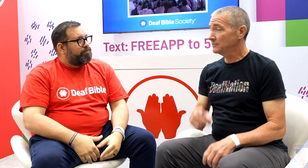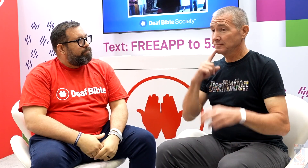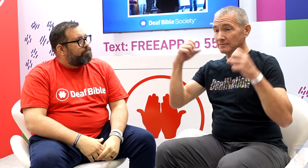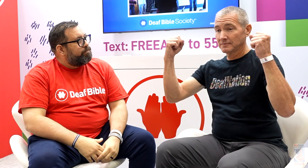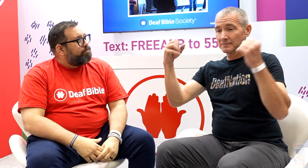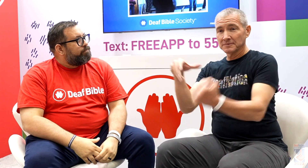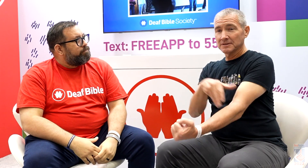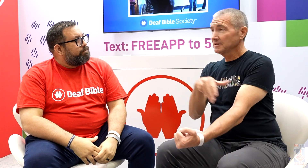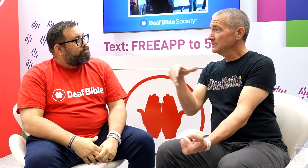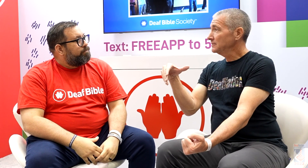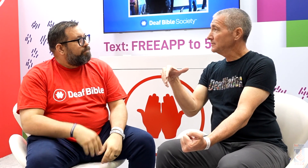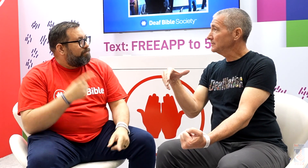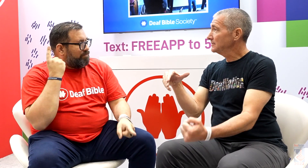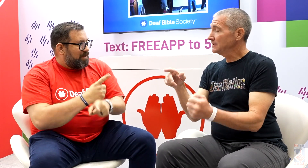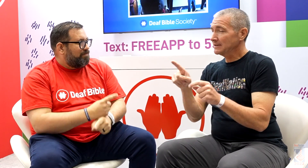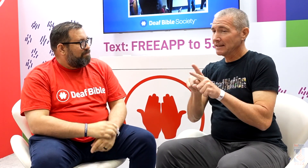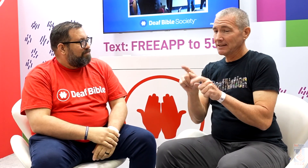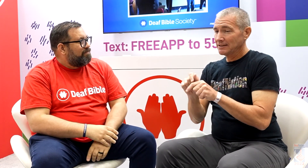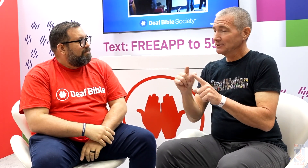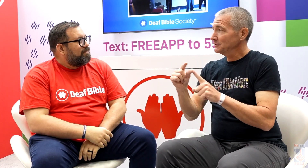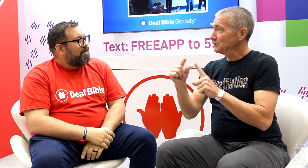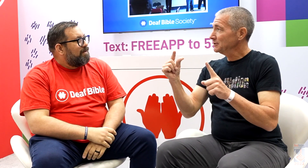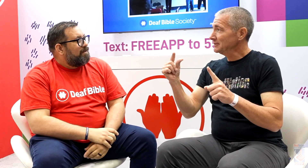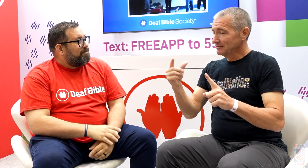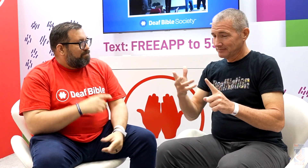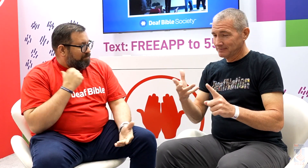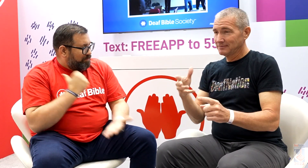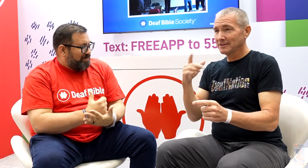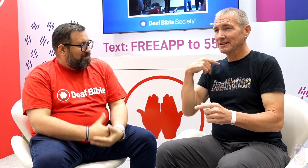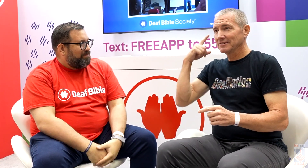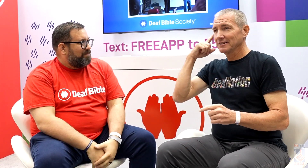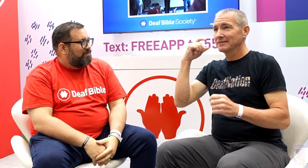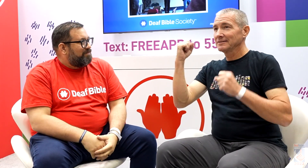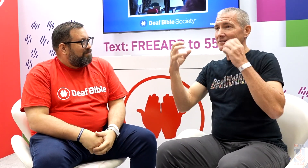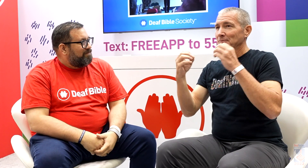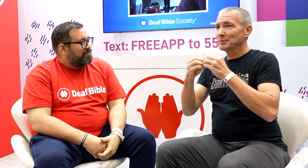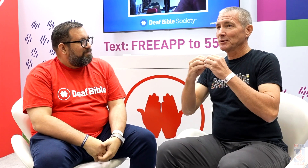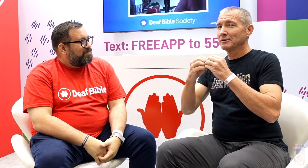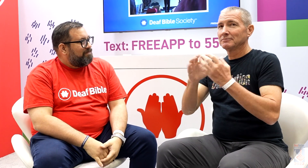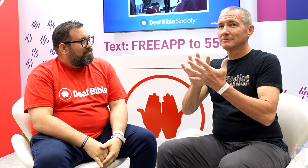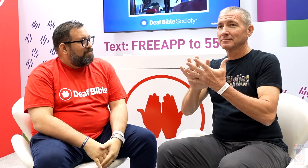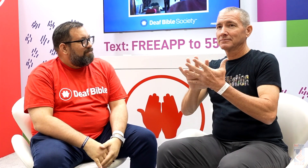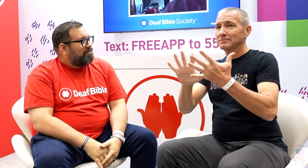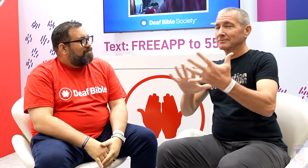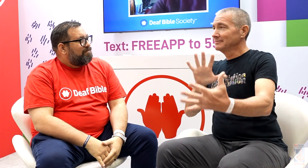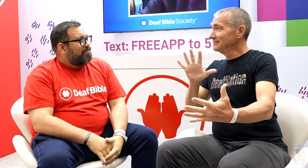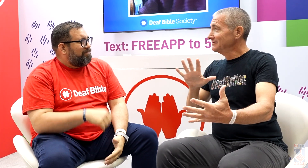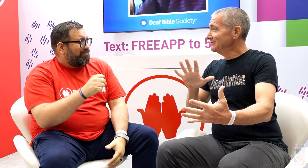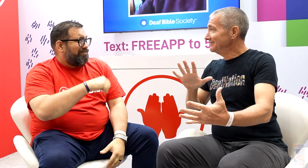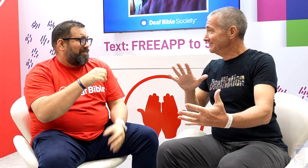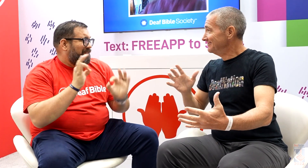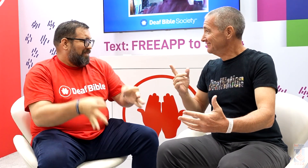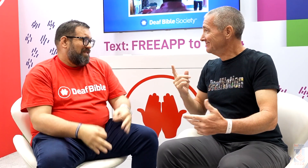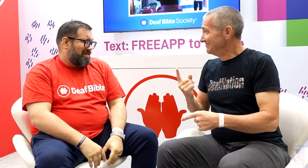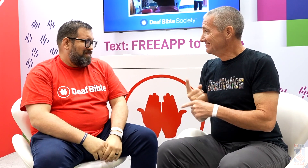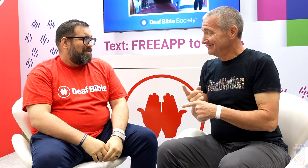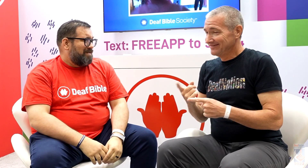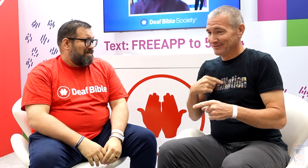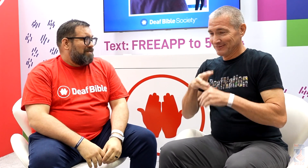Sign language is powerful! -Right! Just like the words. I think that sign language is more abstract. Yes, definitely!